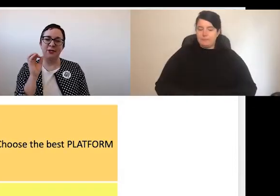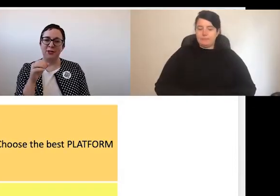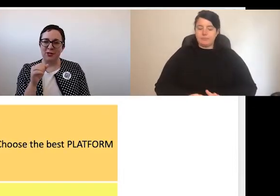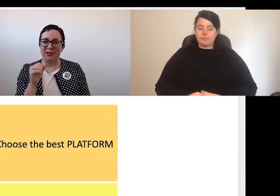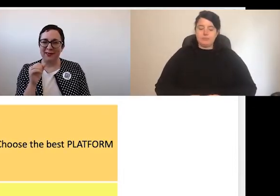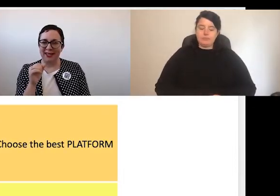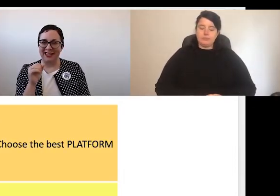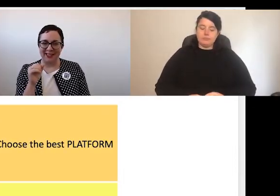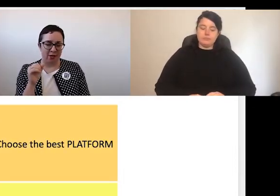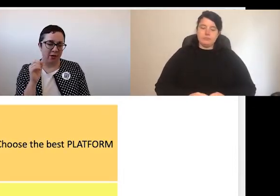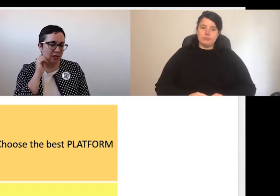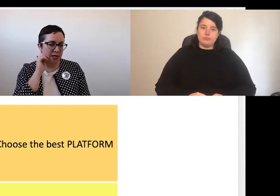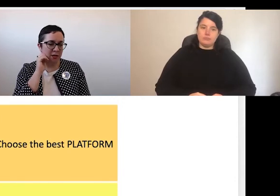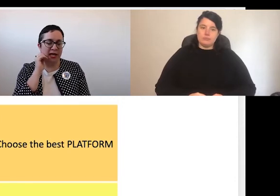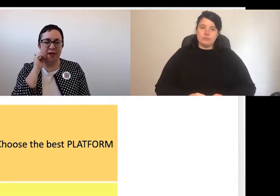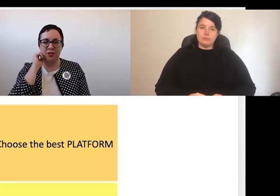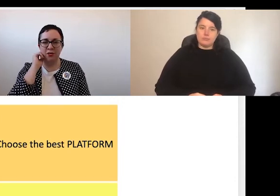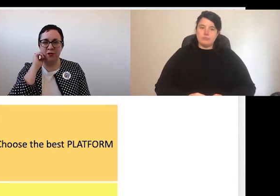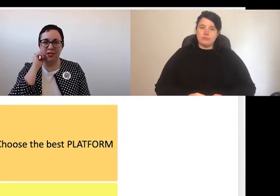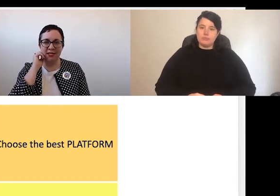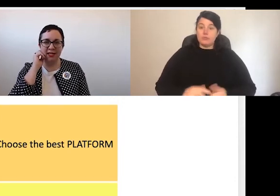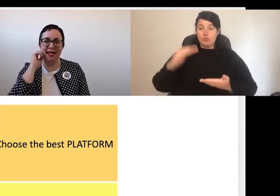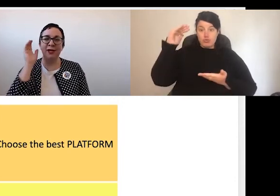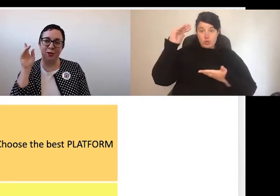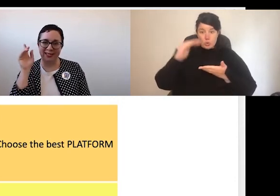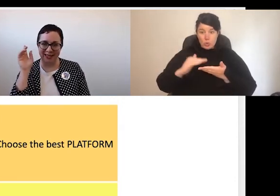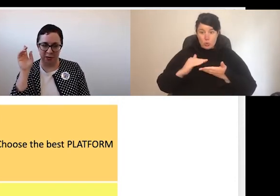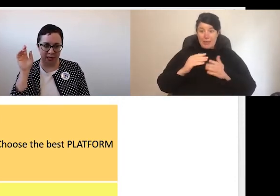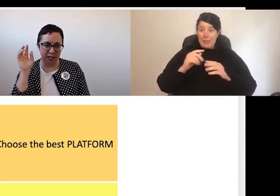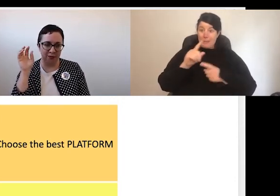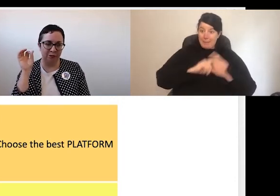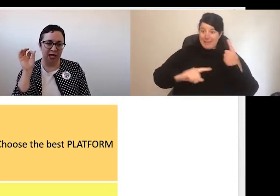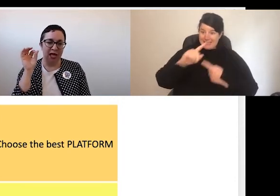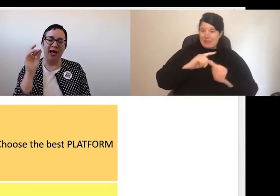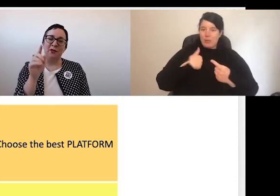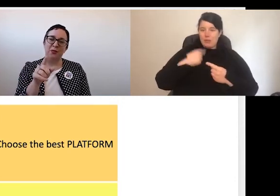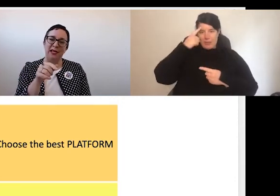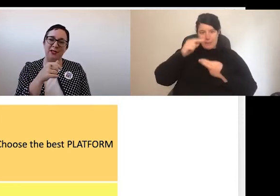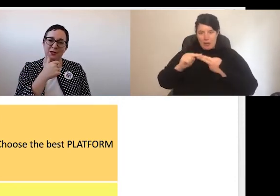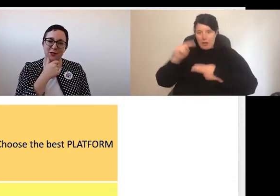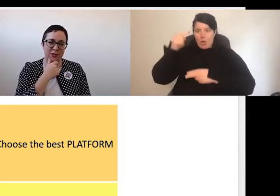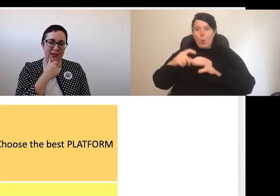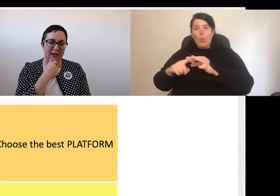To reduce that meetings, though, we have to first increase their quality, which we can do so using